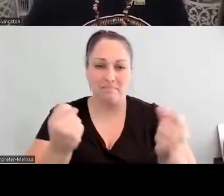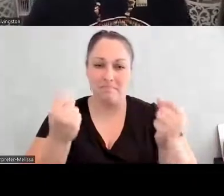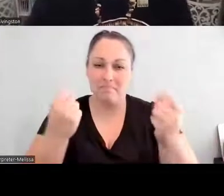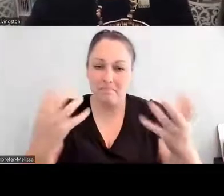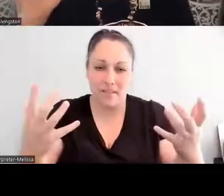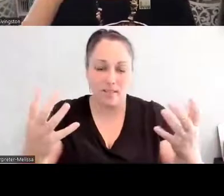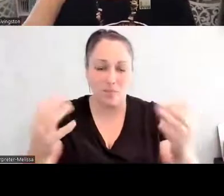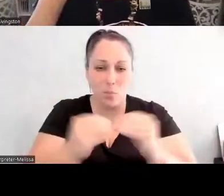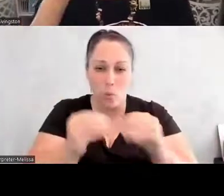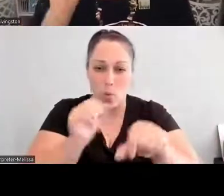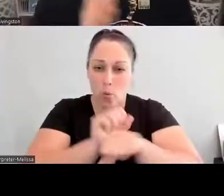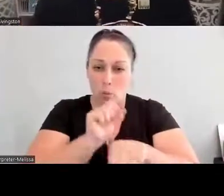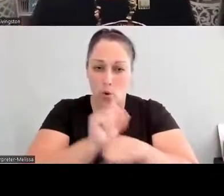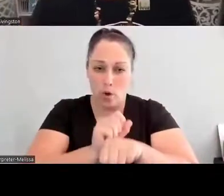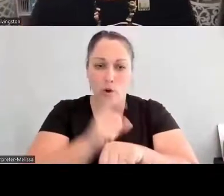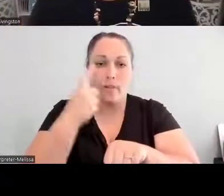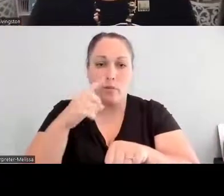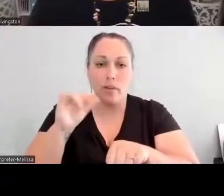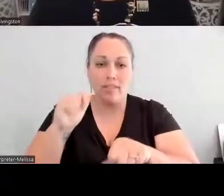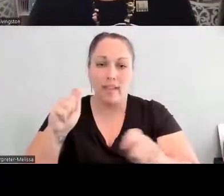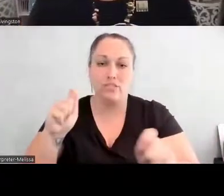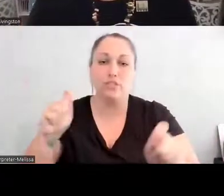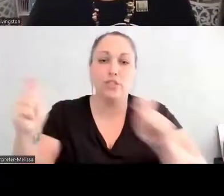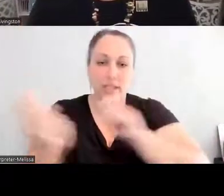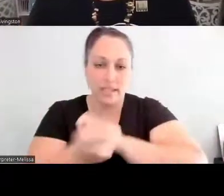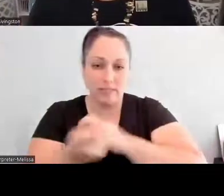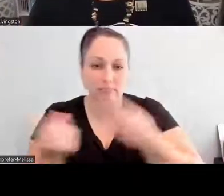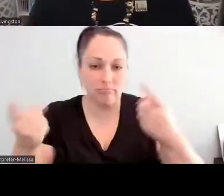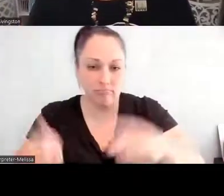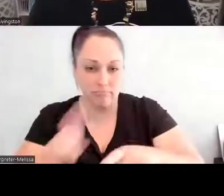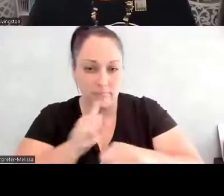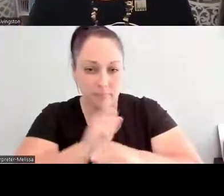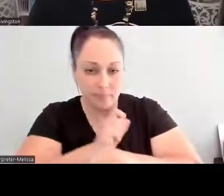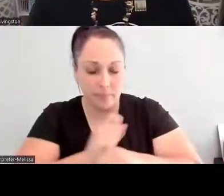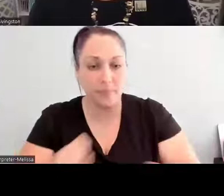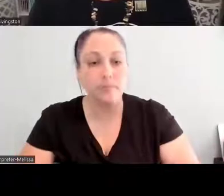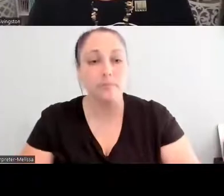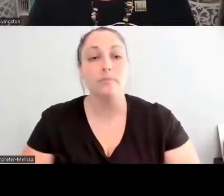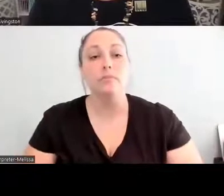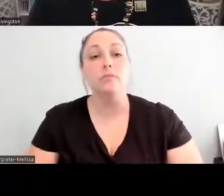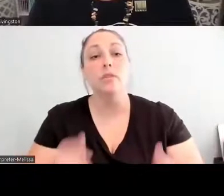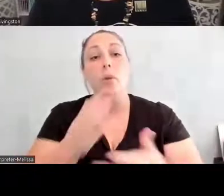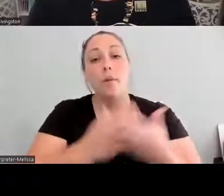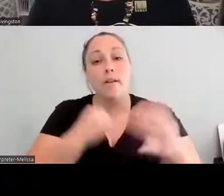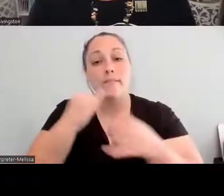the change that we have. And so in part of the work internationally is what we're